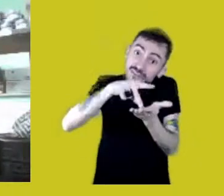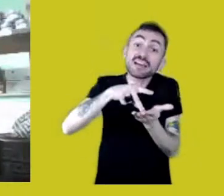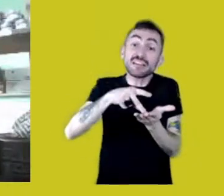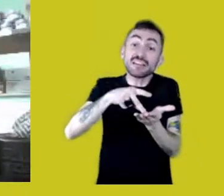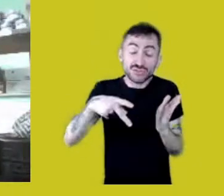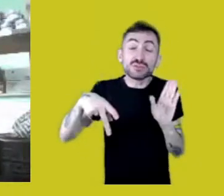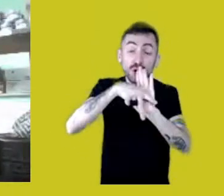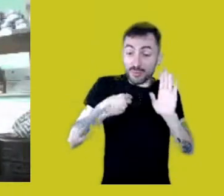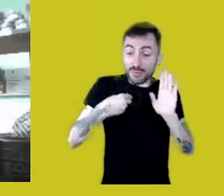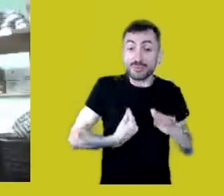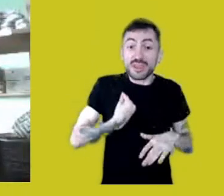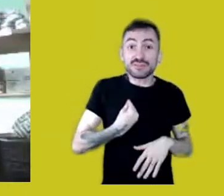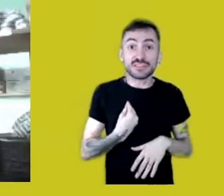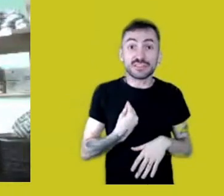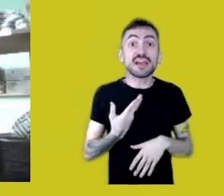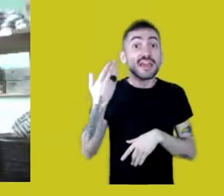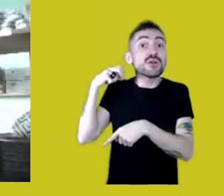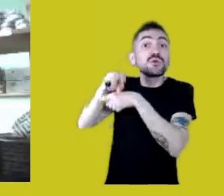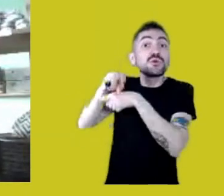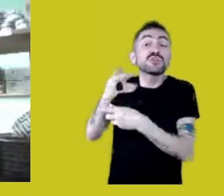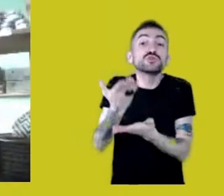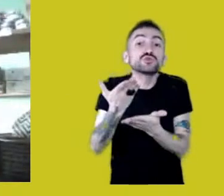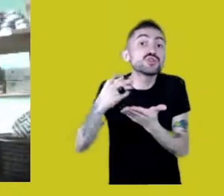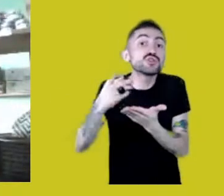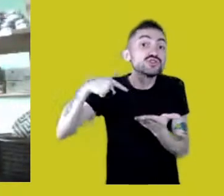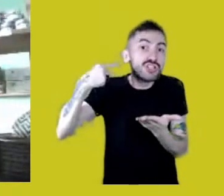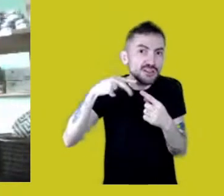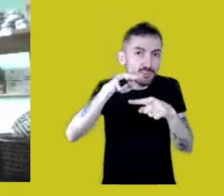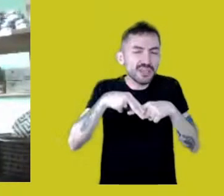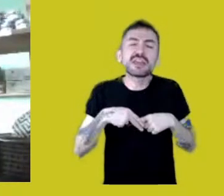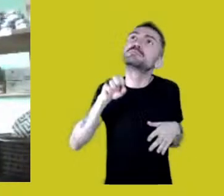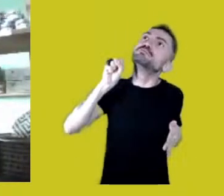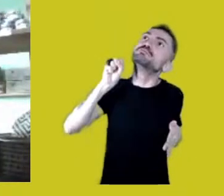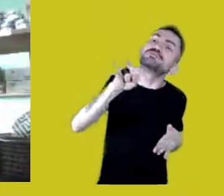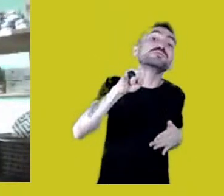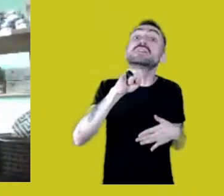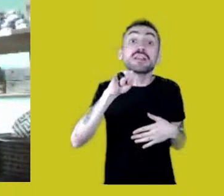I studied Law not because I wanted to, but because my people needed me